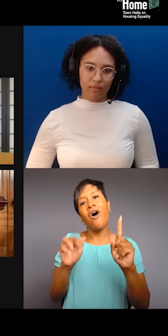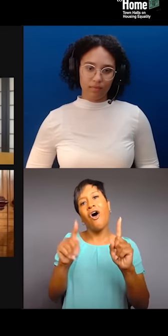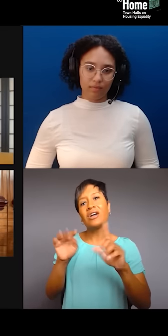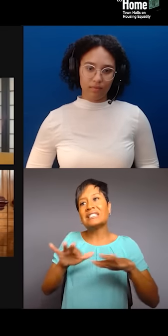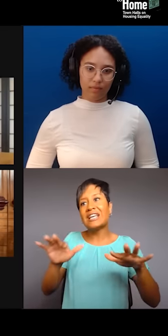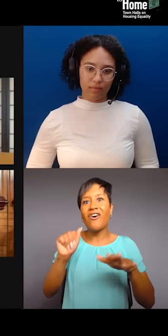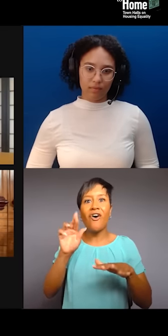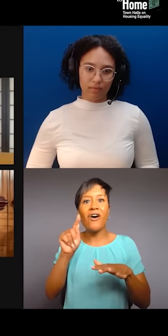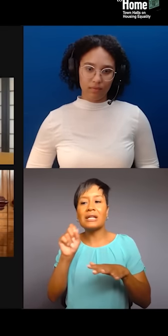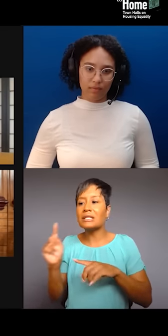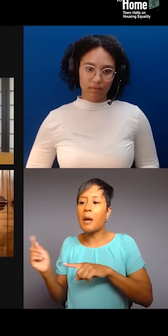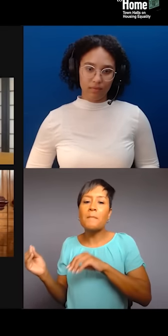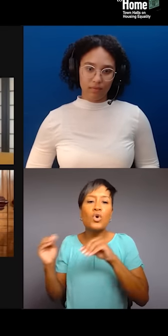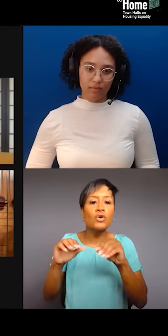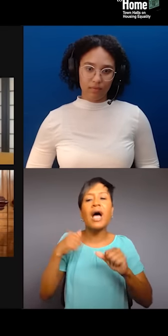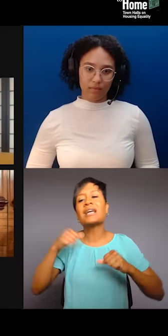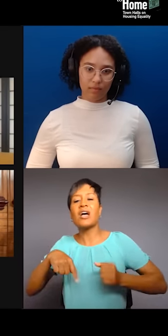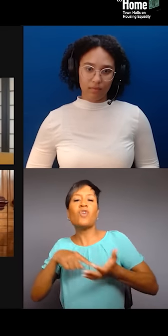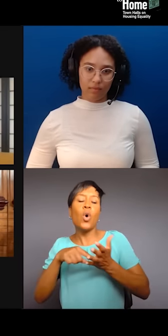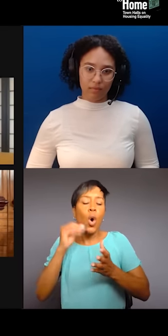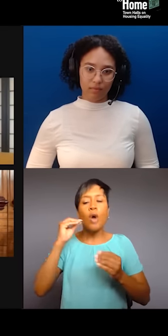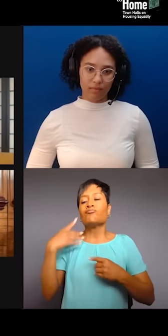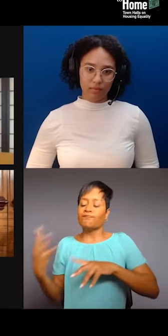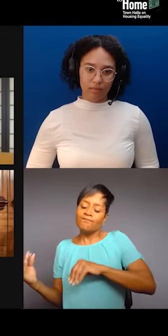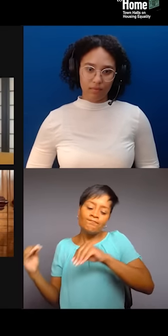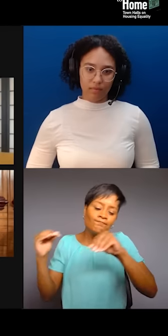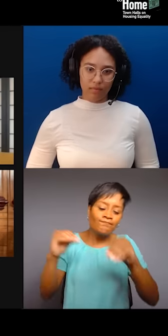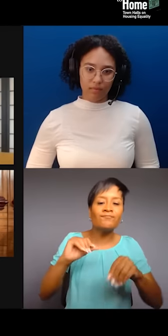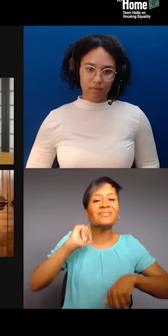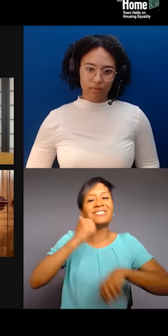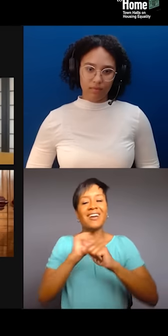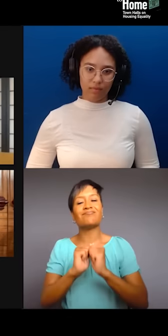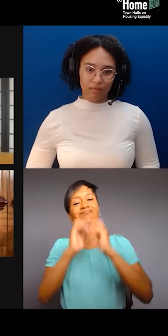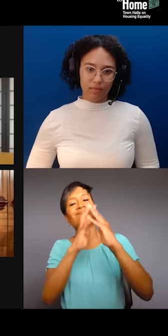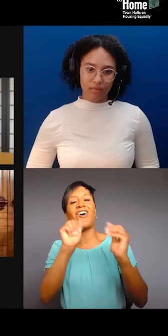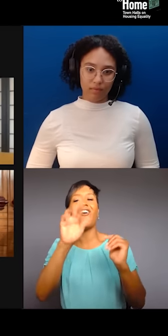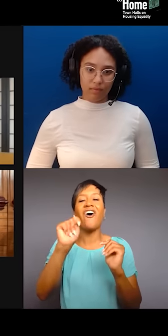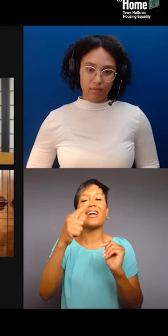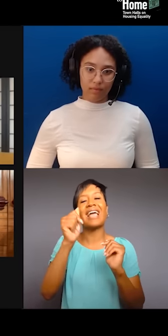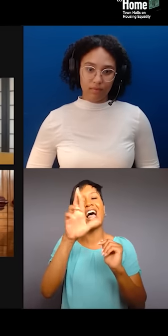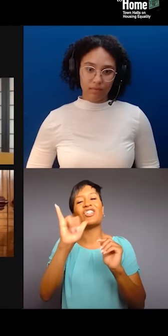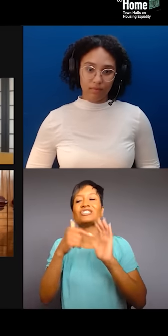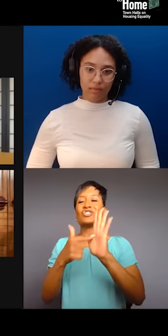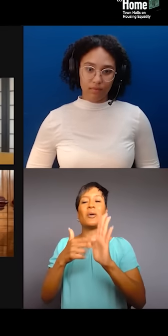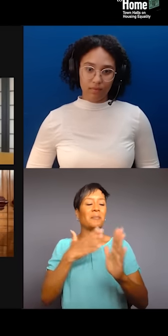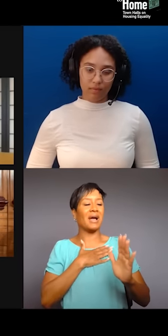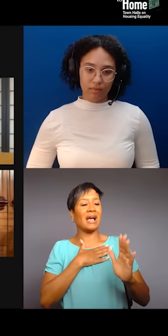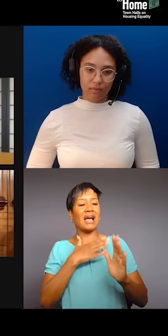that are part of their gentrifying, you know, circles. I see this all the time. Bushwick. Again, Washington Heights. I see it in Chinatown as well.